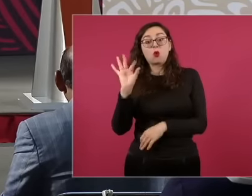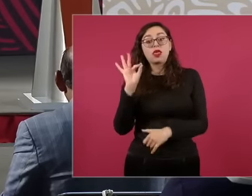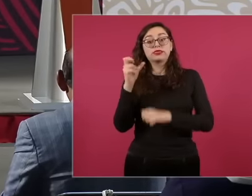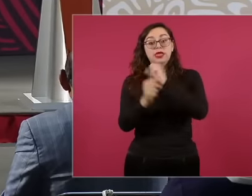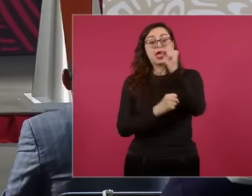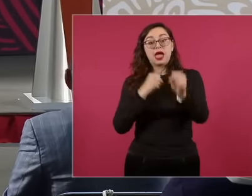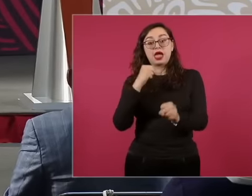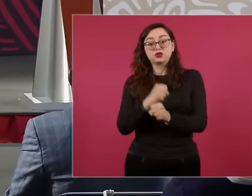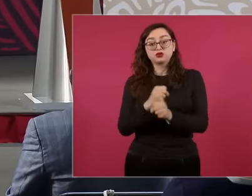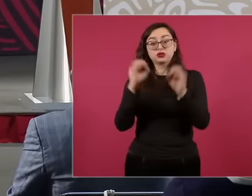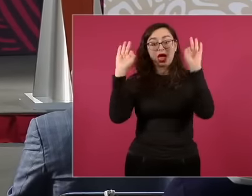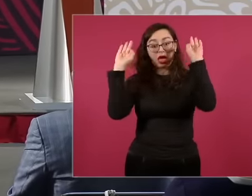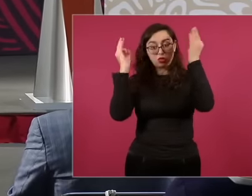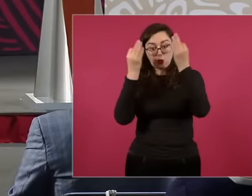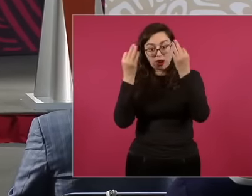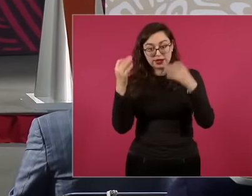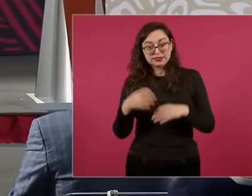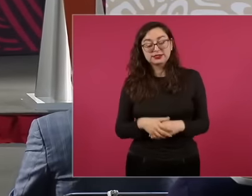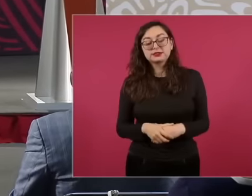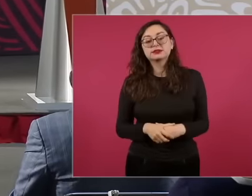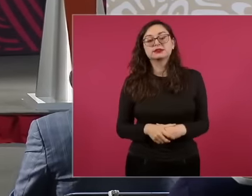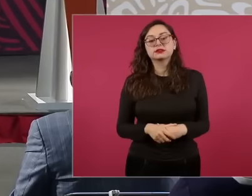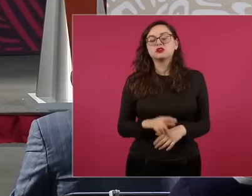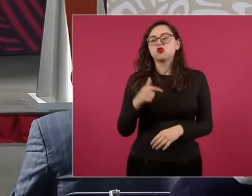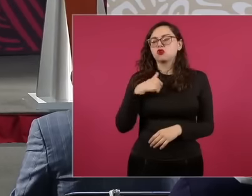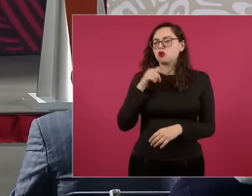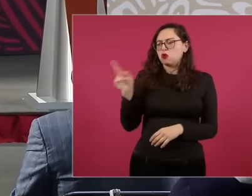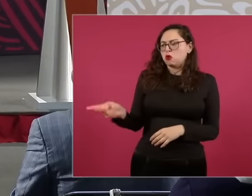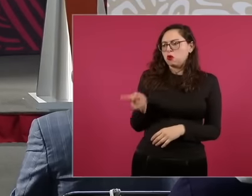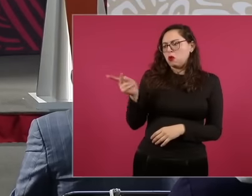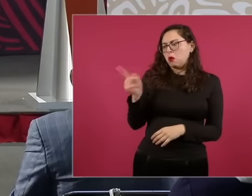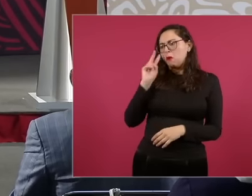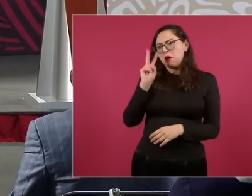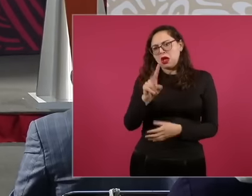Then it occurred to me ask me if the fight against corruption had made any progress in